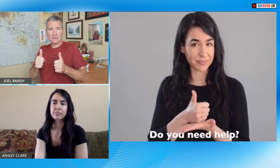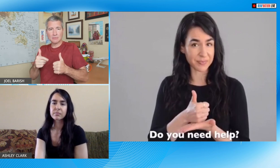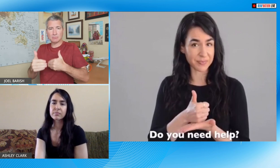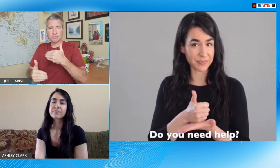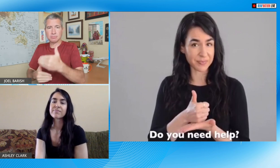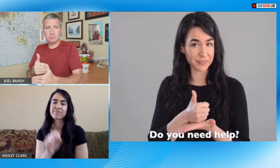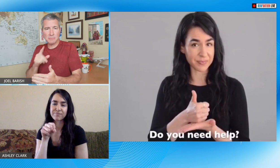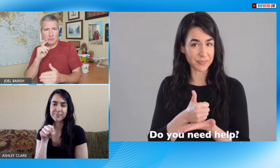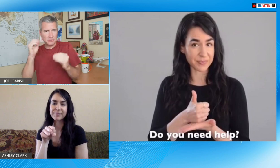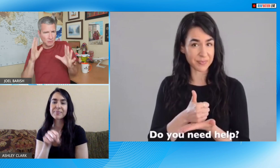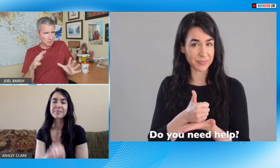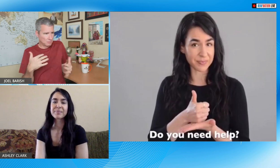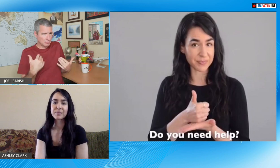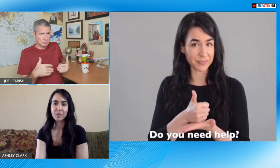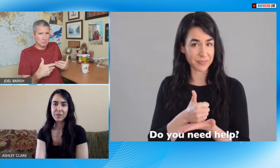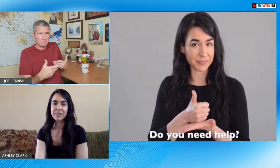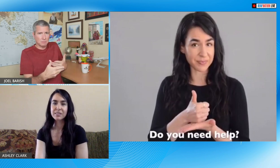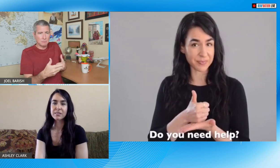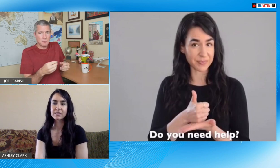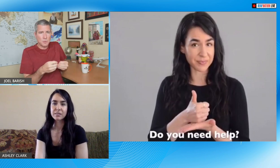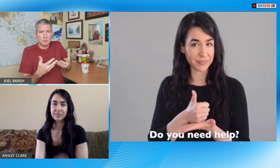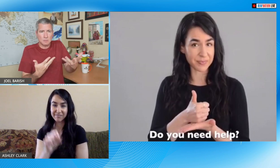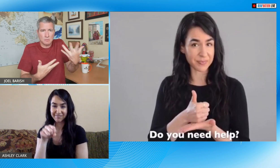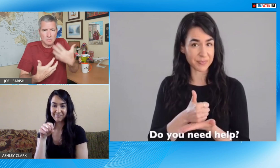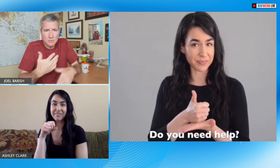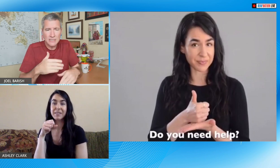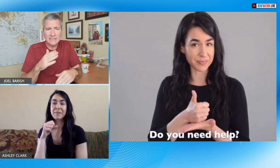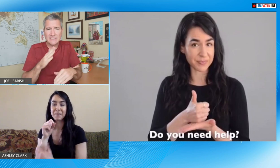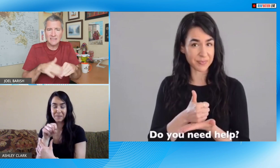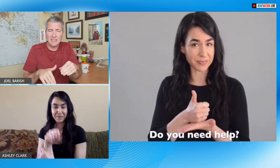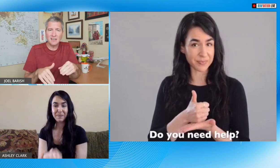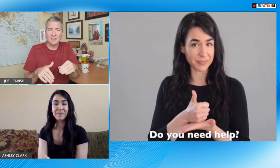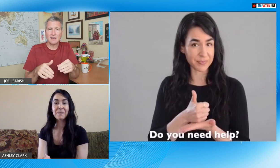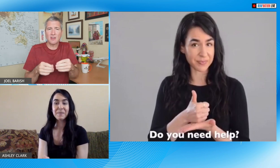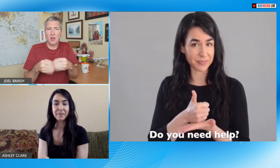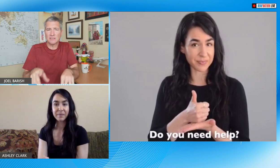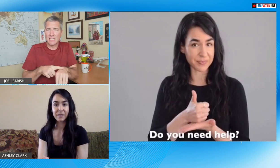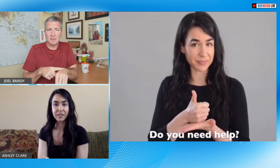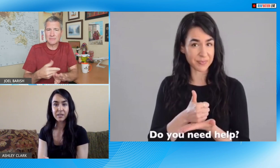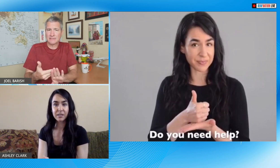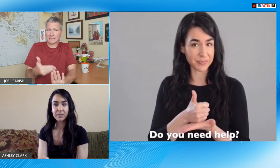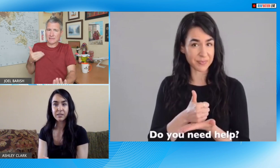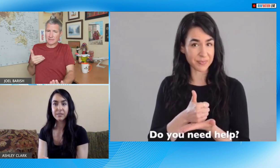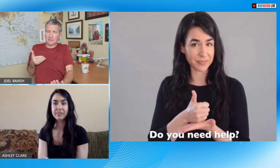you're you're gonna quick up quickly pick up you know it's that more than any